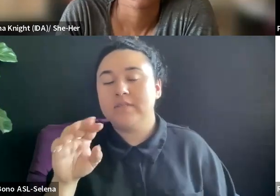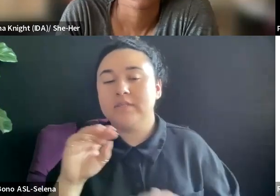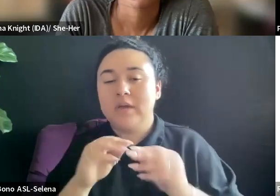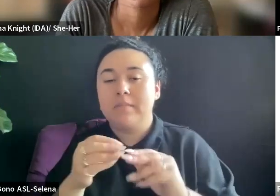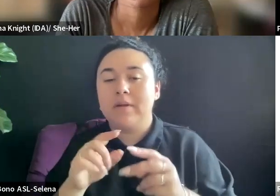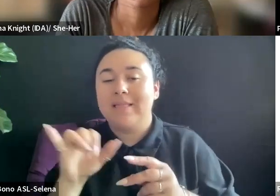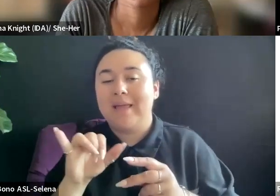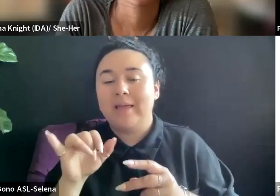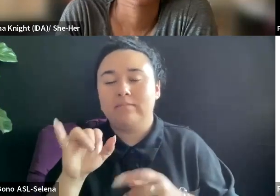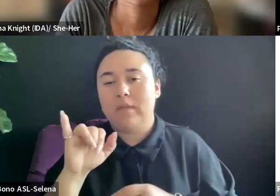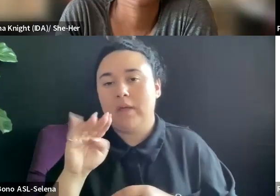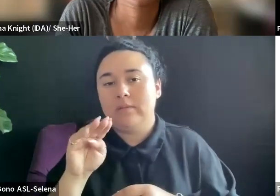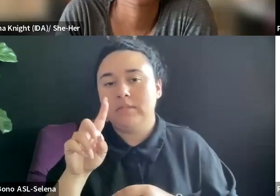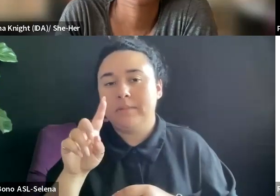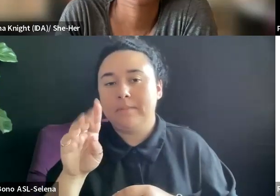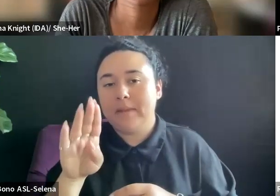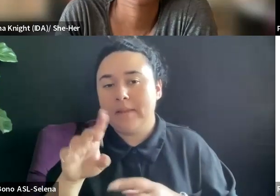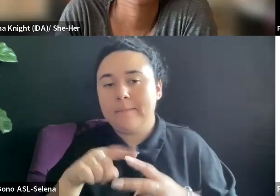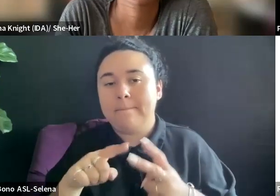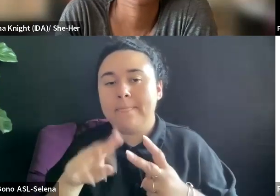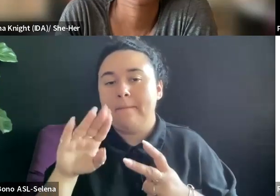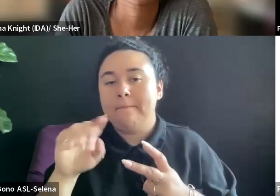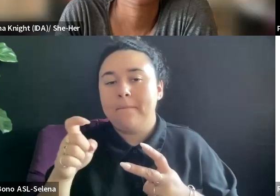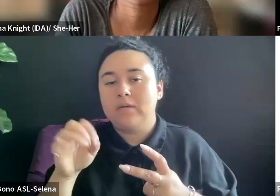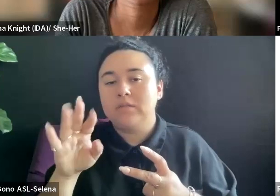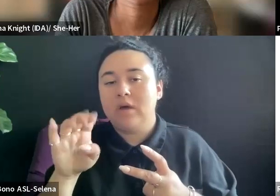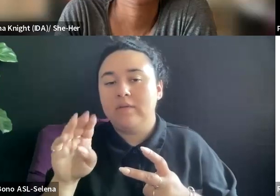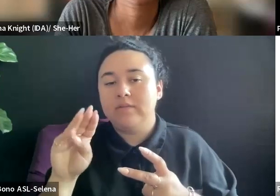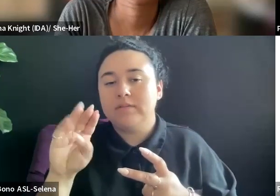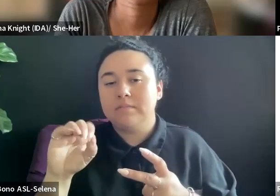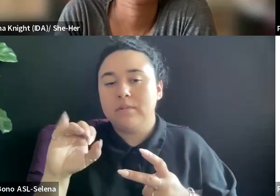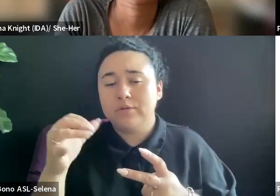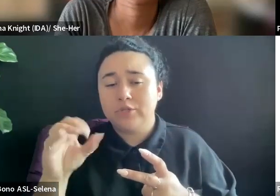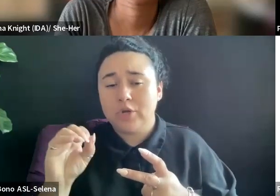THAT'S A VERY INTERESTING QUESTION.